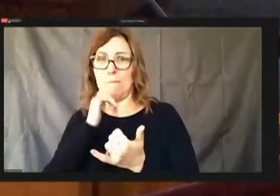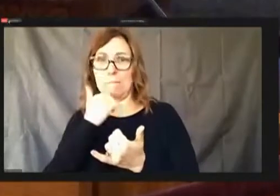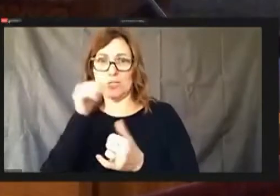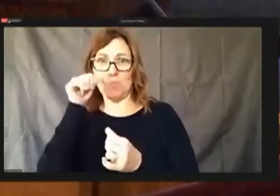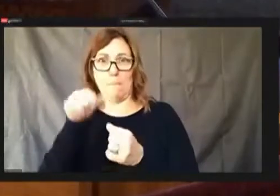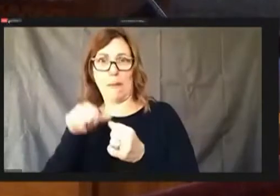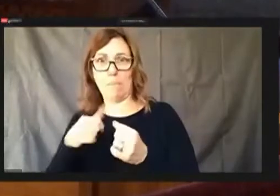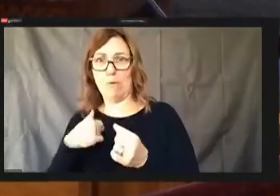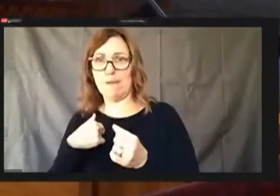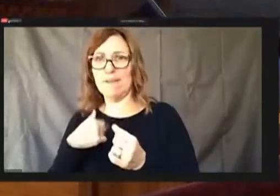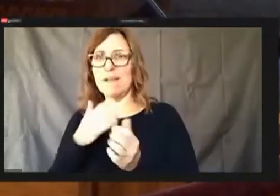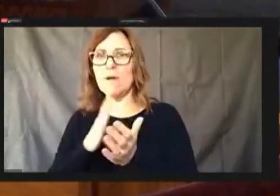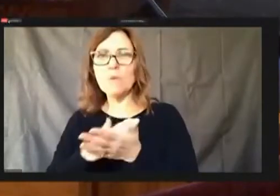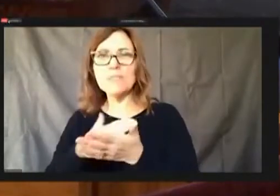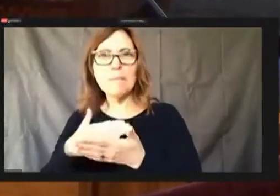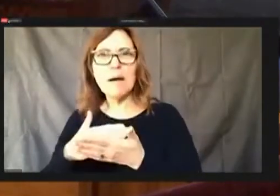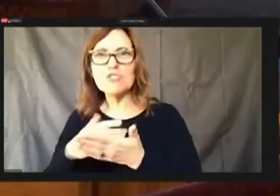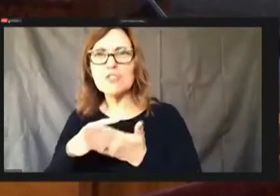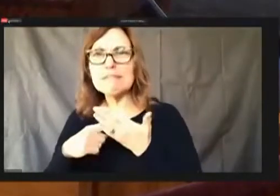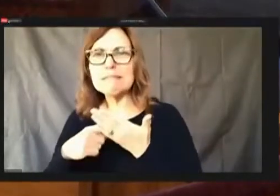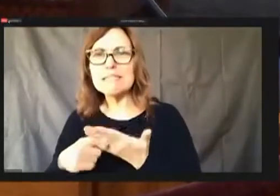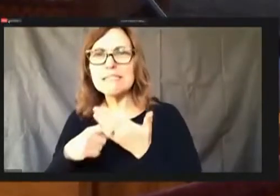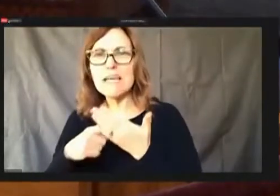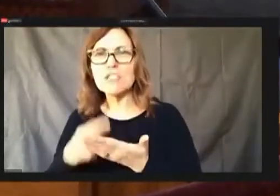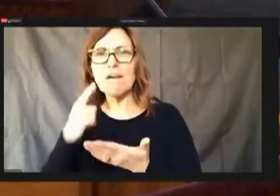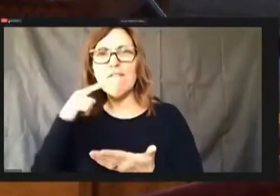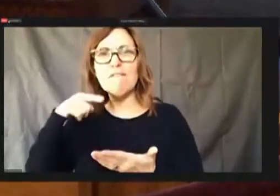to make it into an office or to make it into a department off.